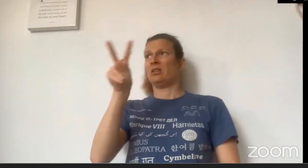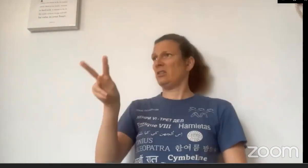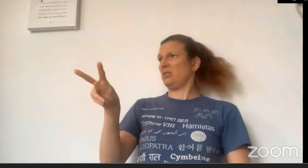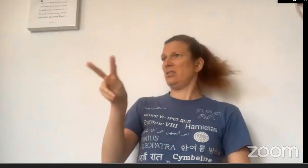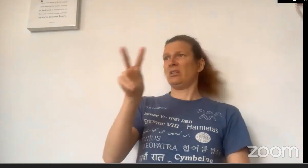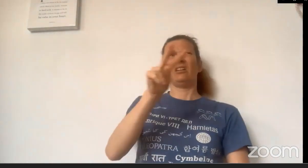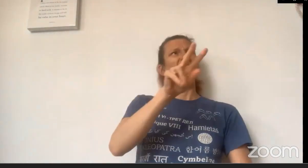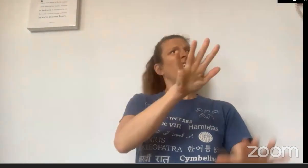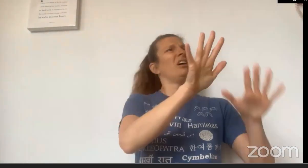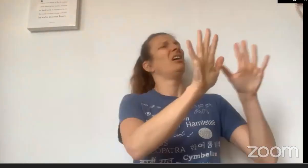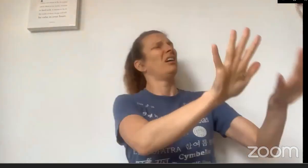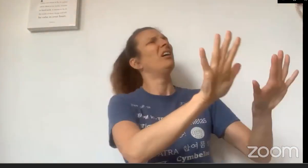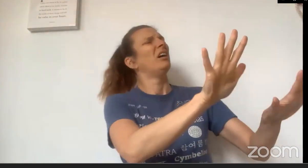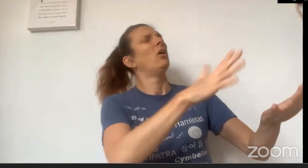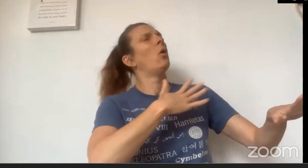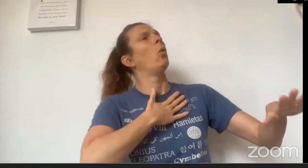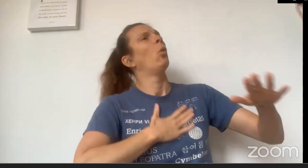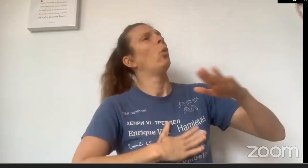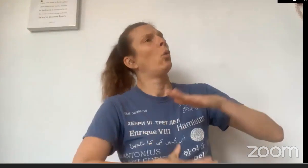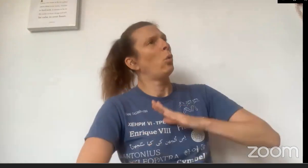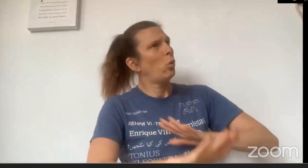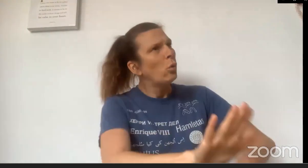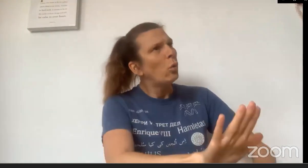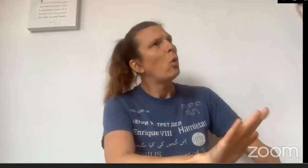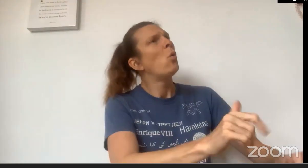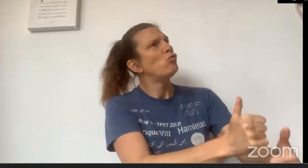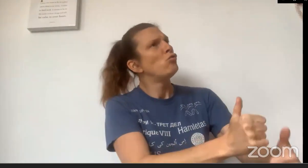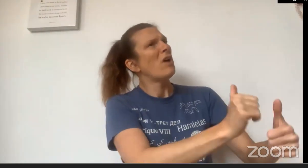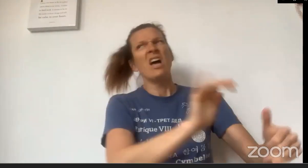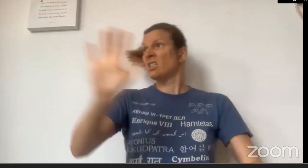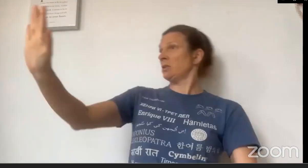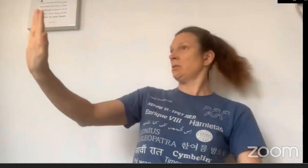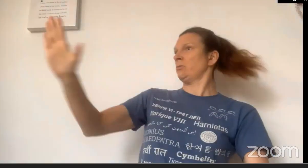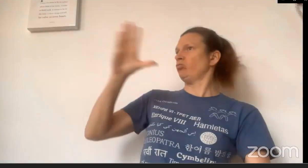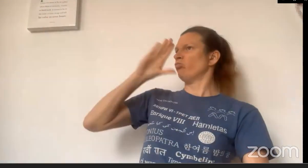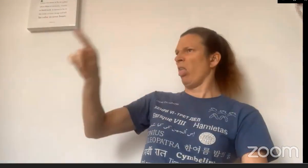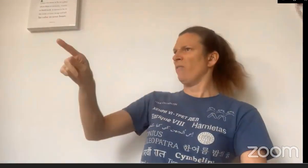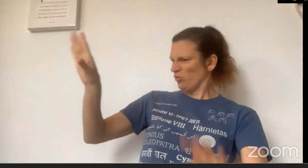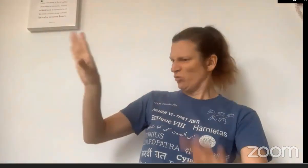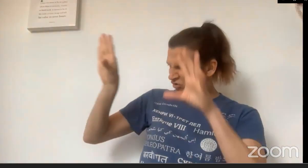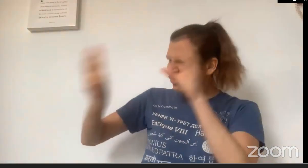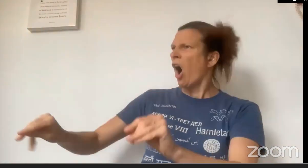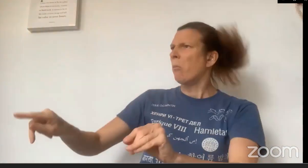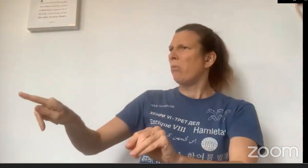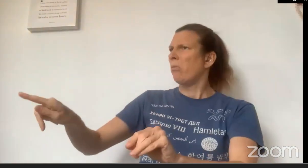Little Red Riding Hood looked between them.